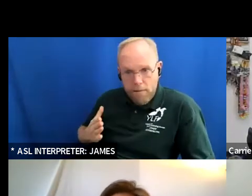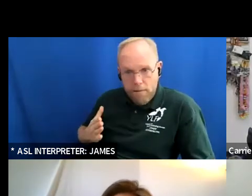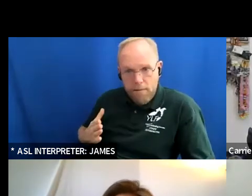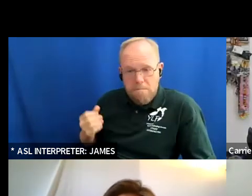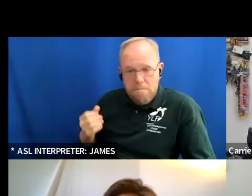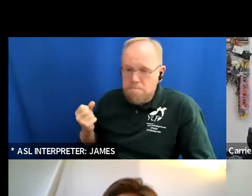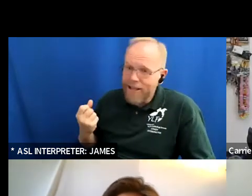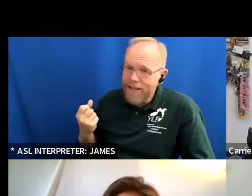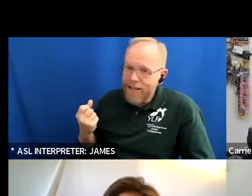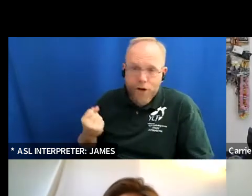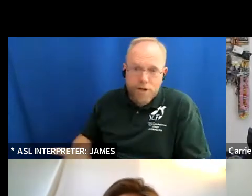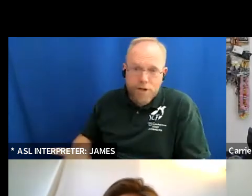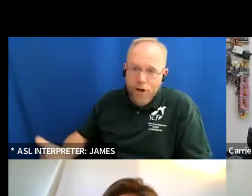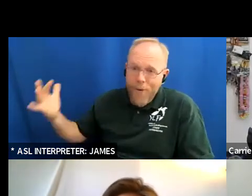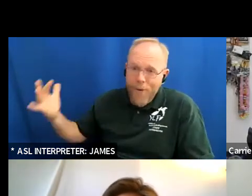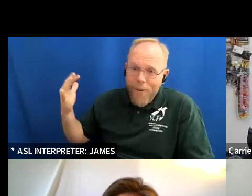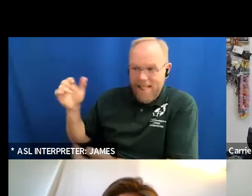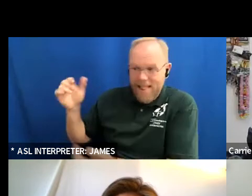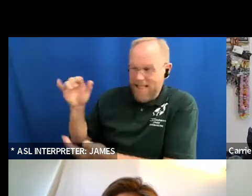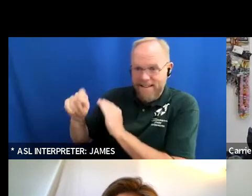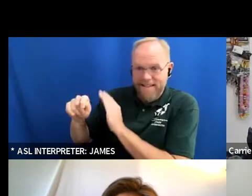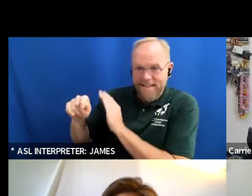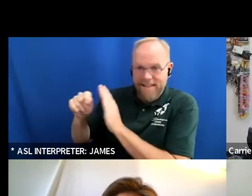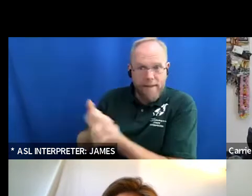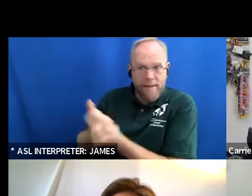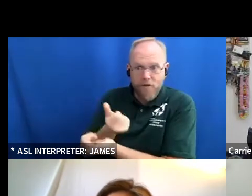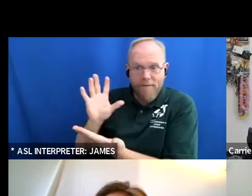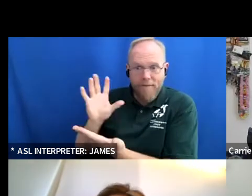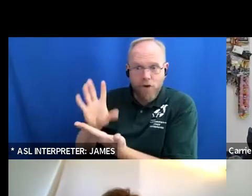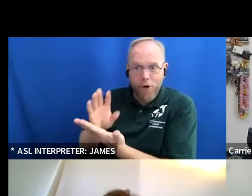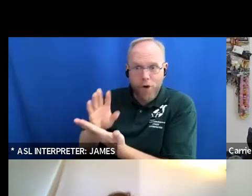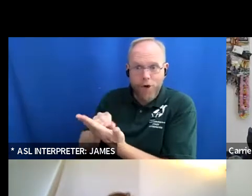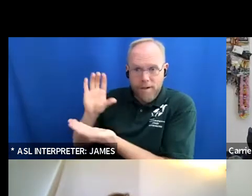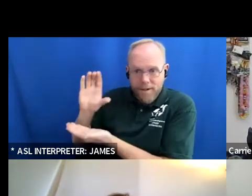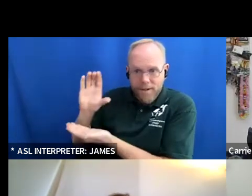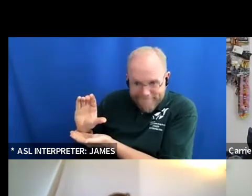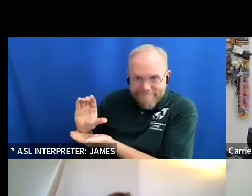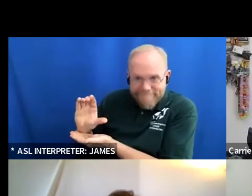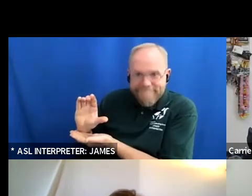everything that i learned in that while there are definitely all the leadership skills